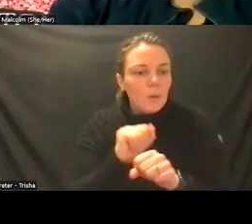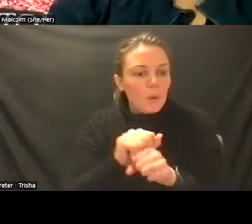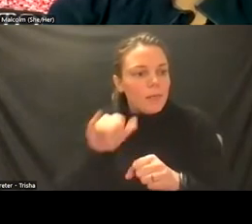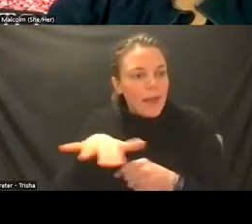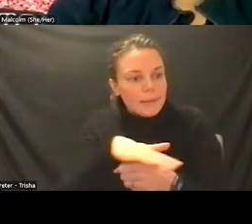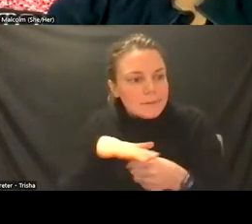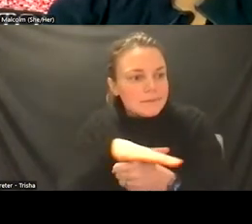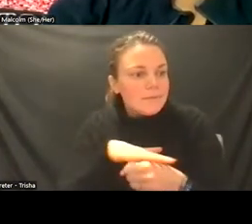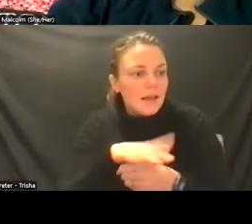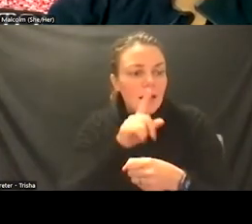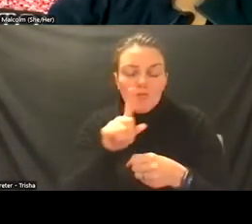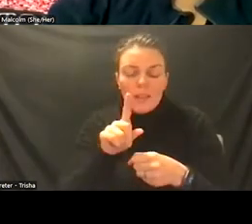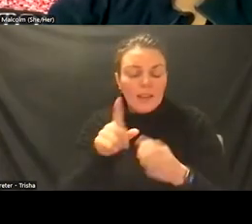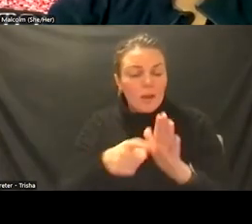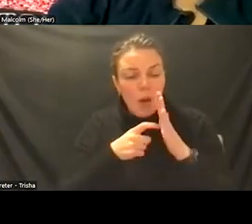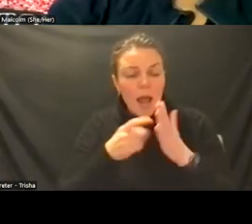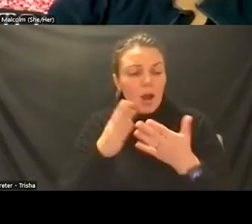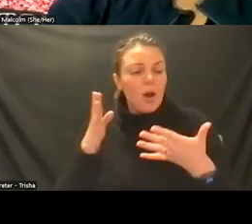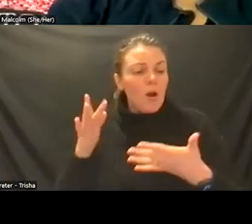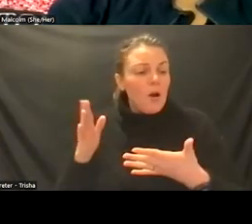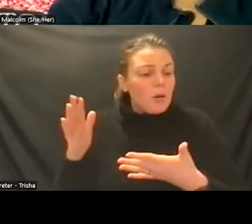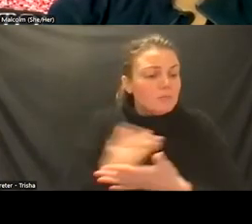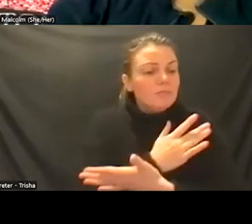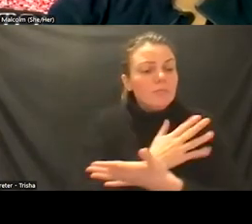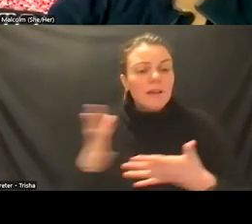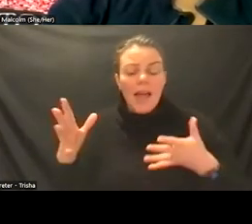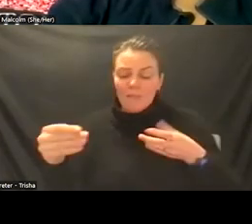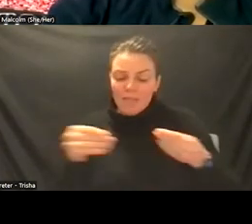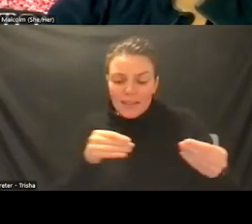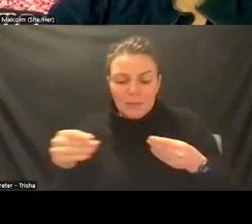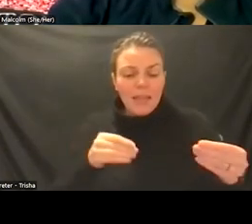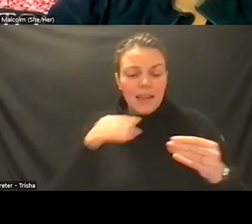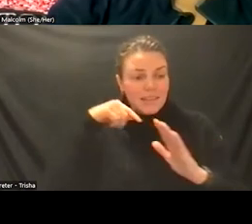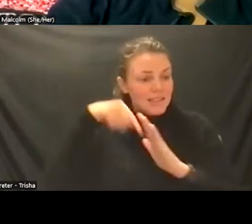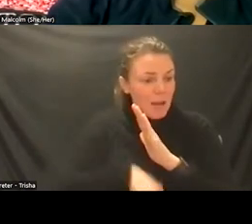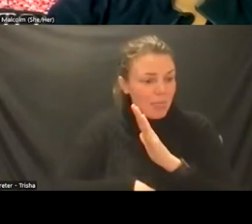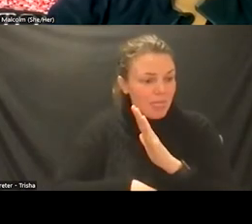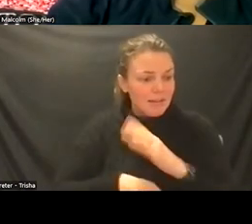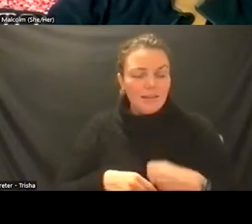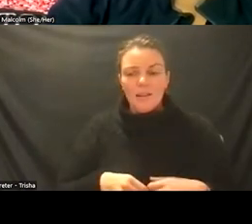breadth and flexibility as well as depth it isn't a question of being thin spread as a veneer but